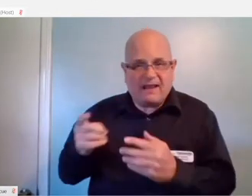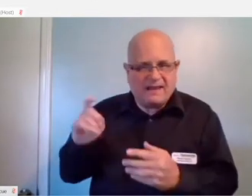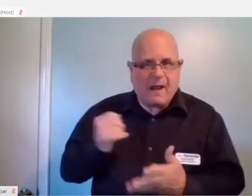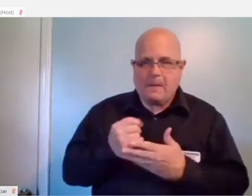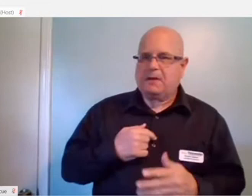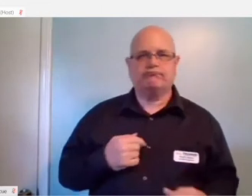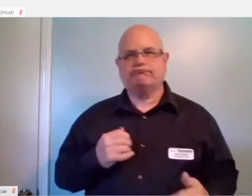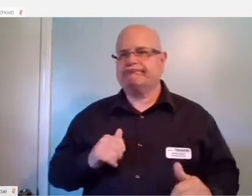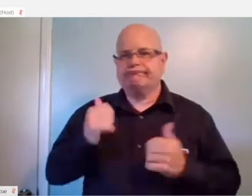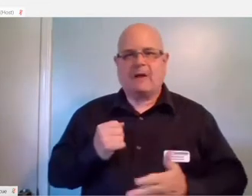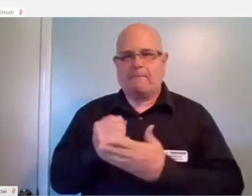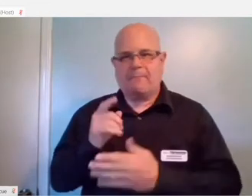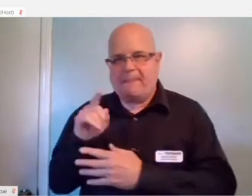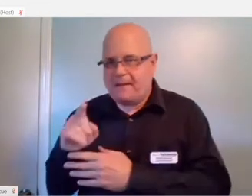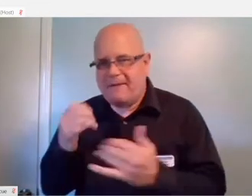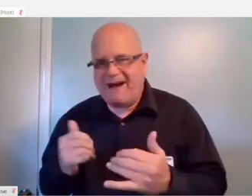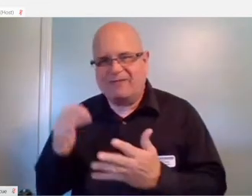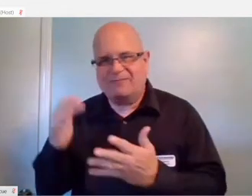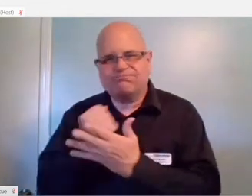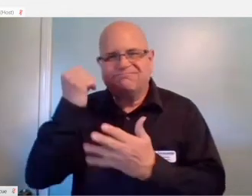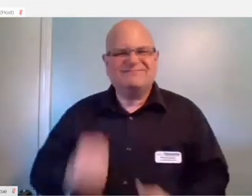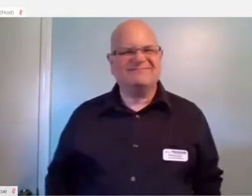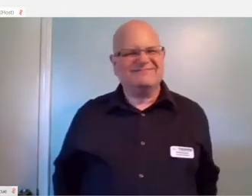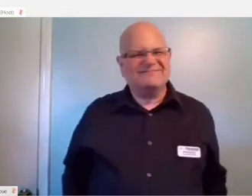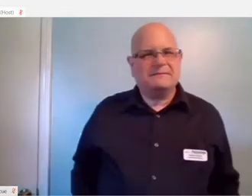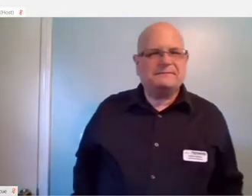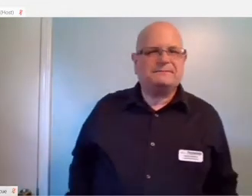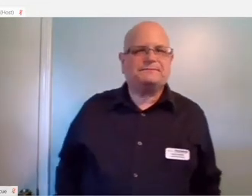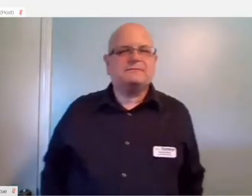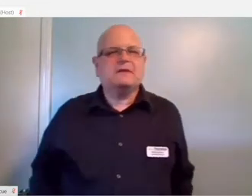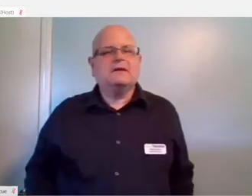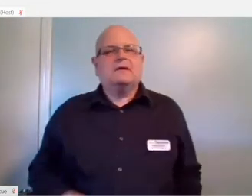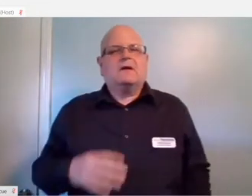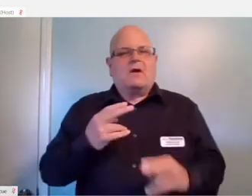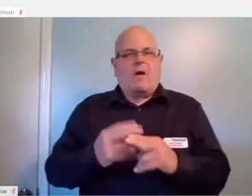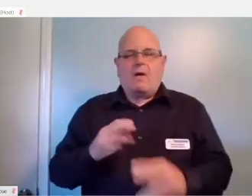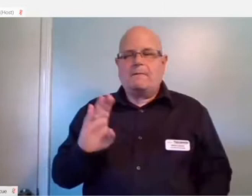I better get over there and help them out. Button mapping.